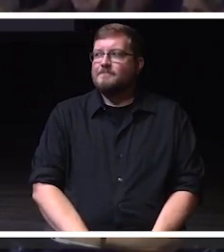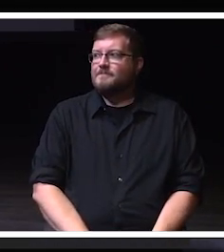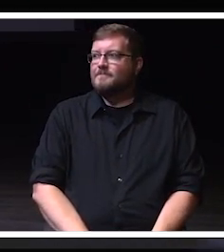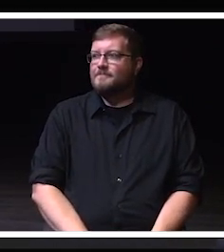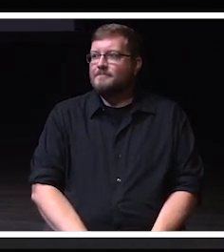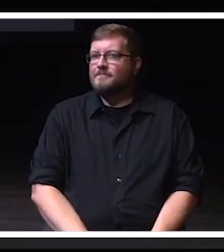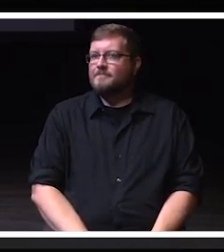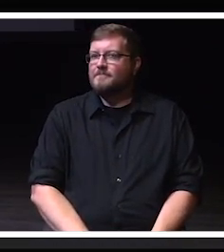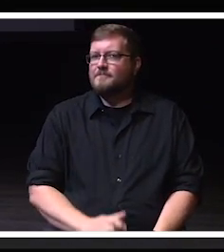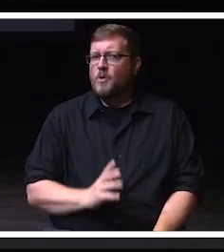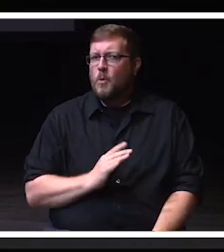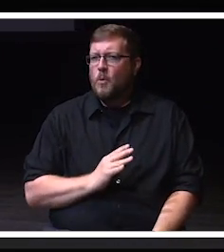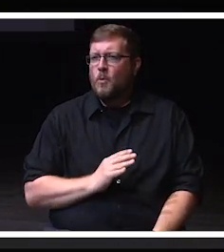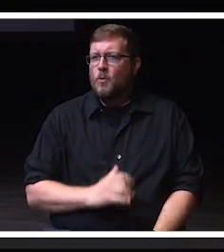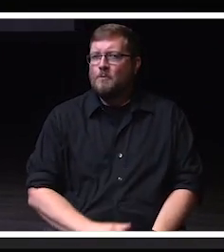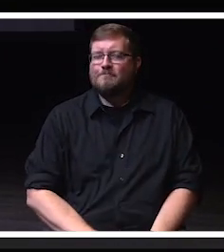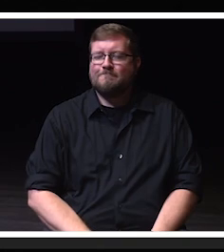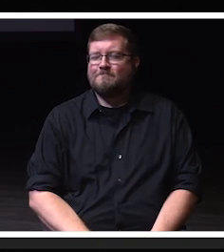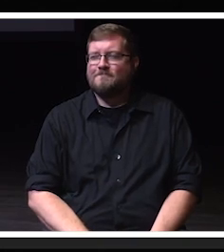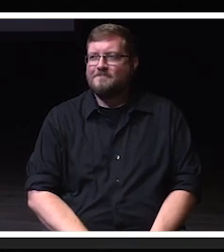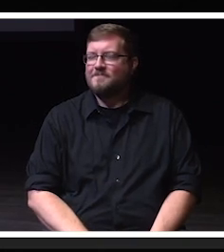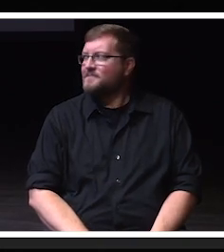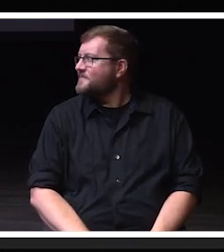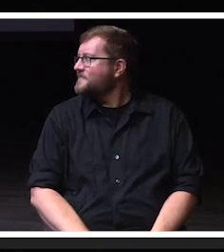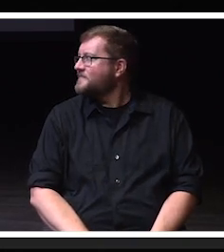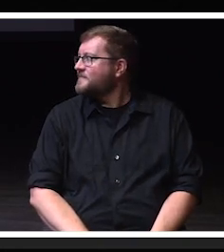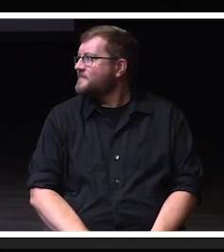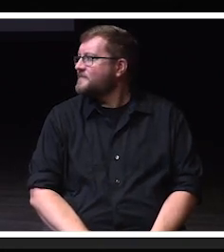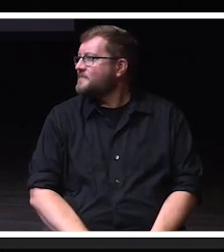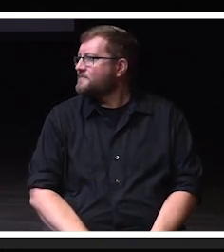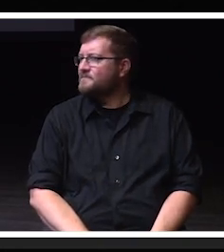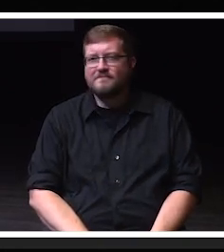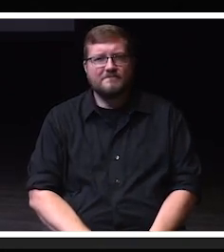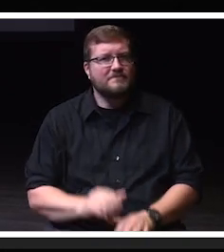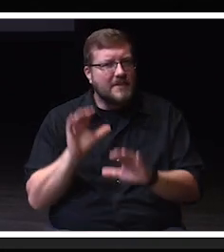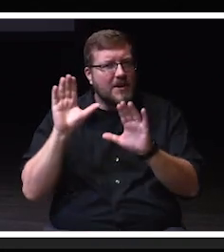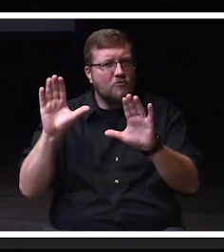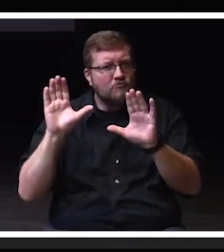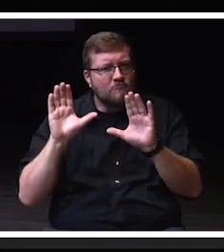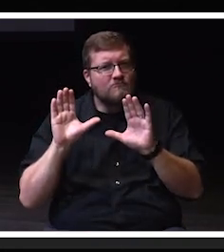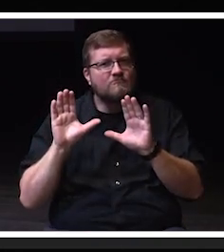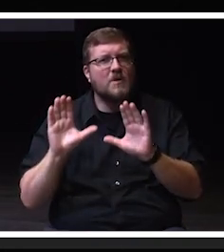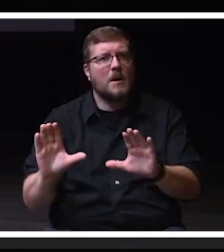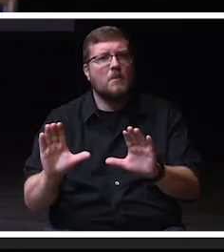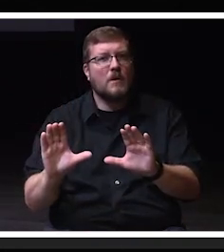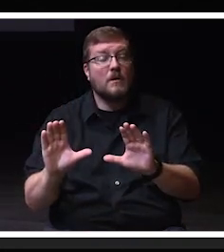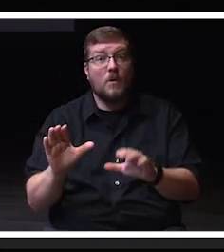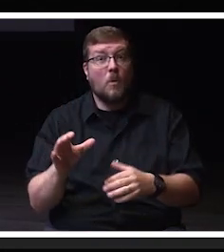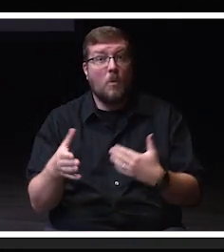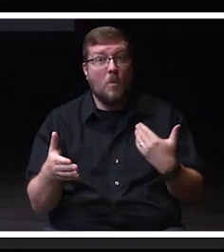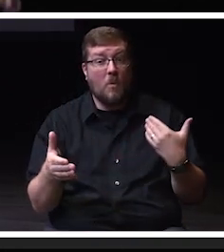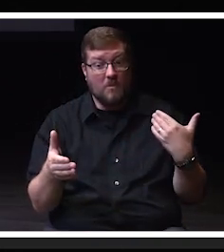Oh! Incredible. Almost 20 months,